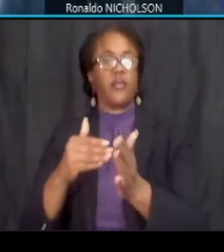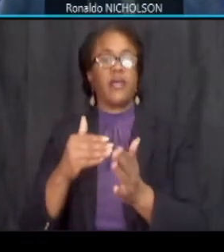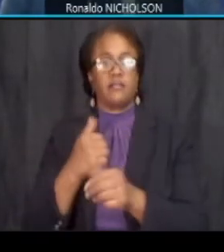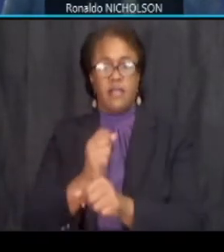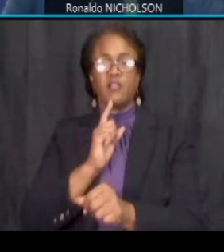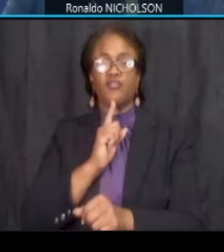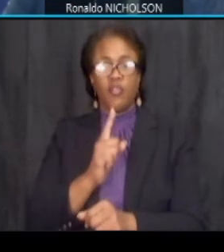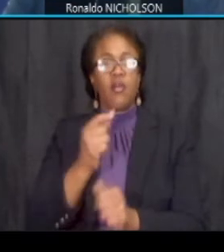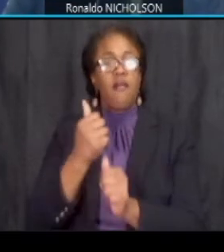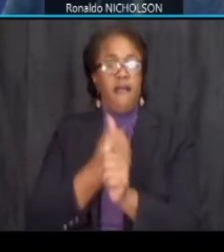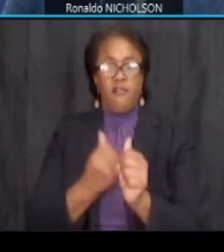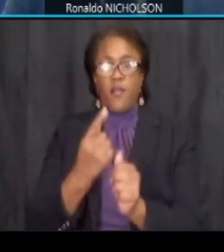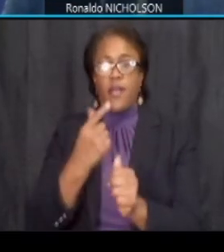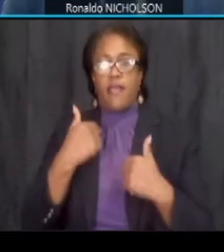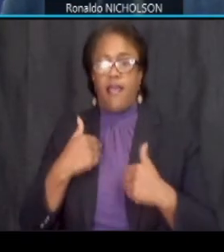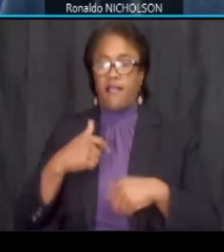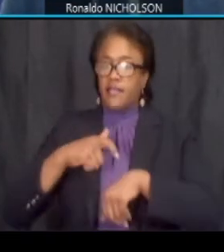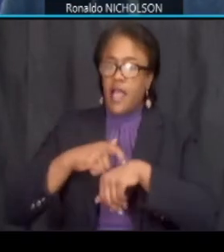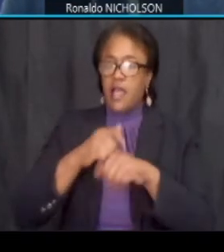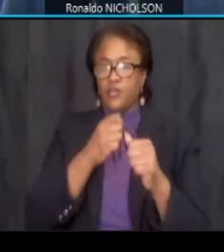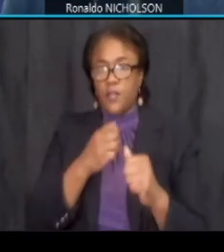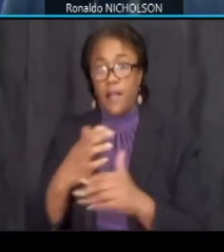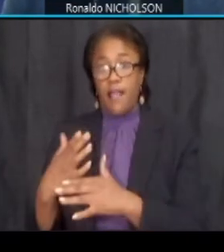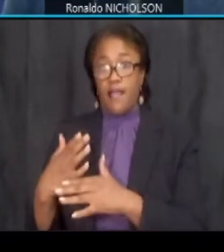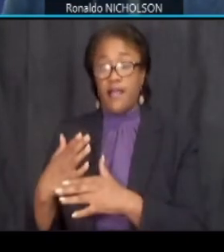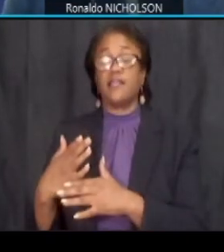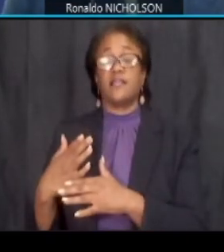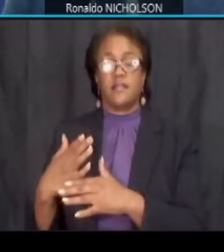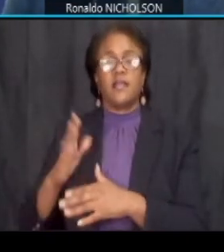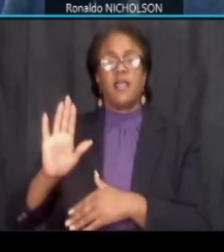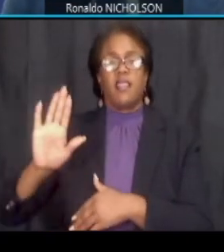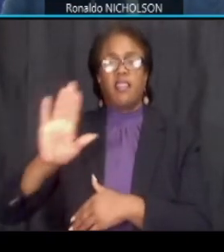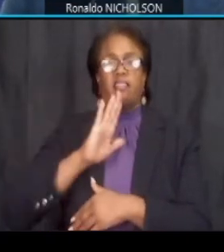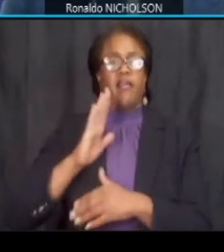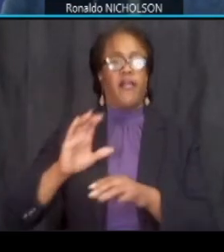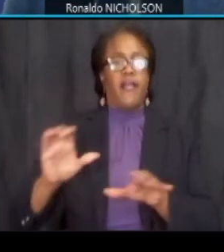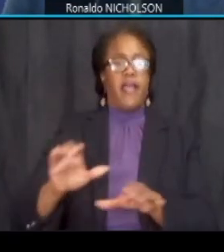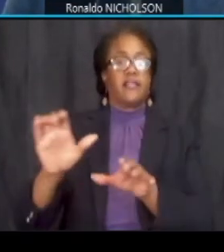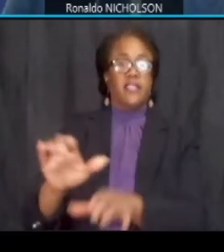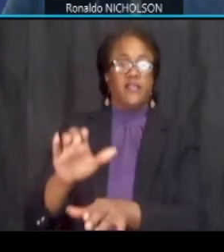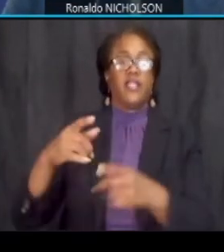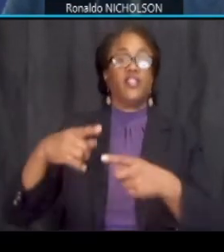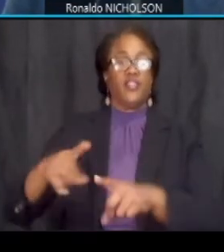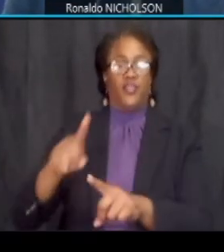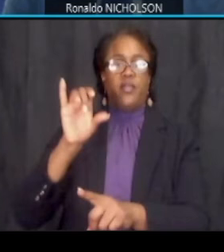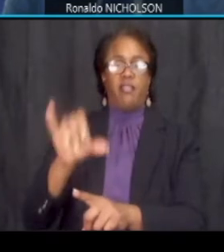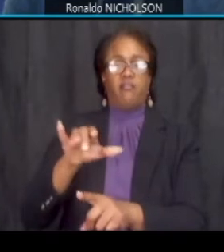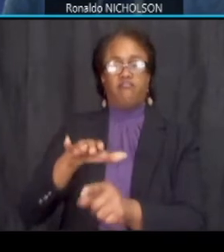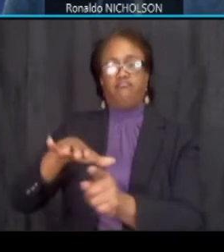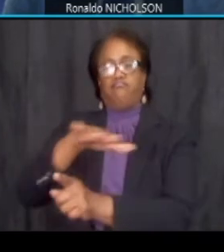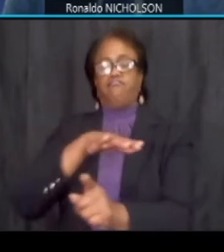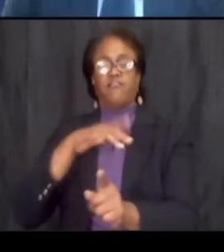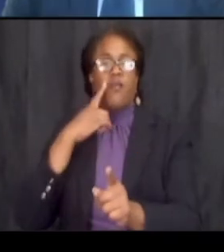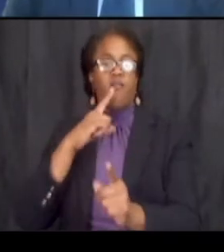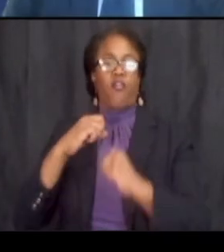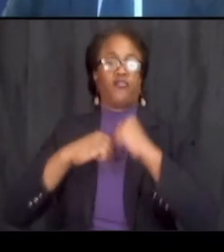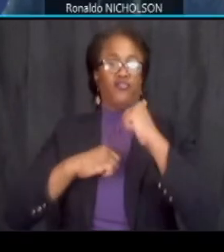everyone has time to plan their activities along the construction corridor next slide